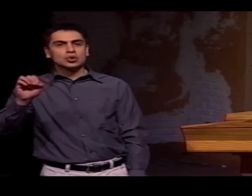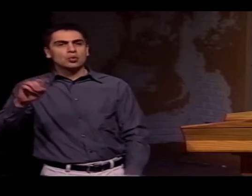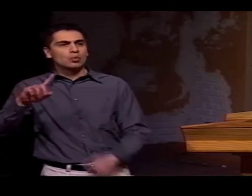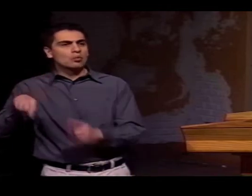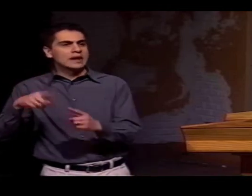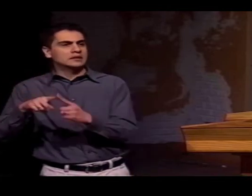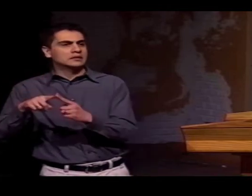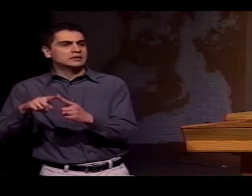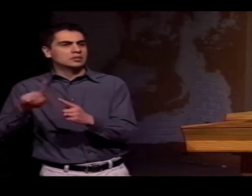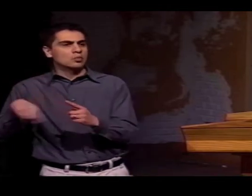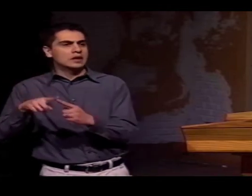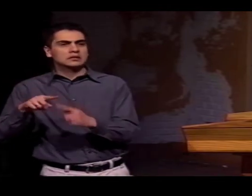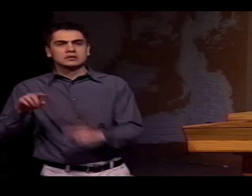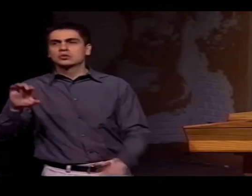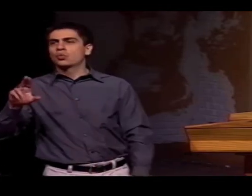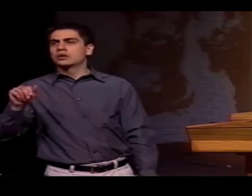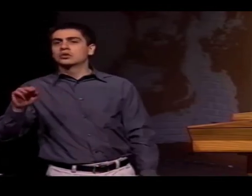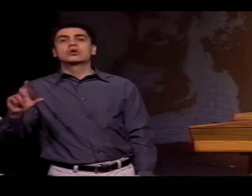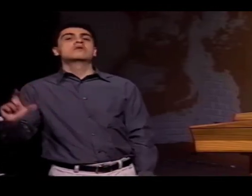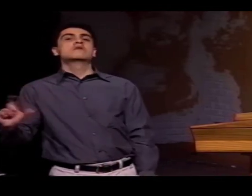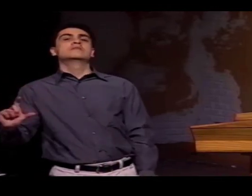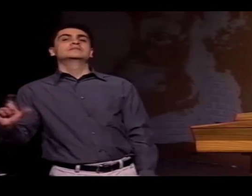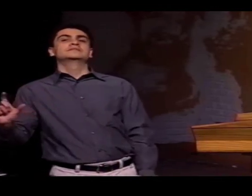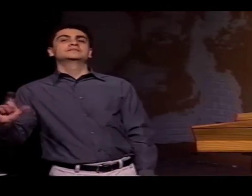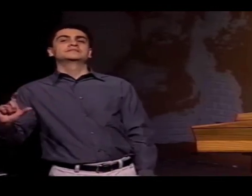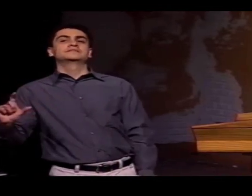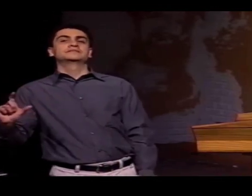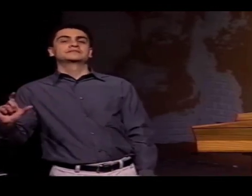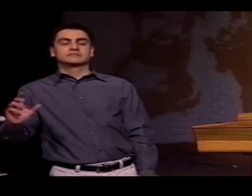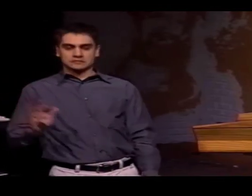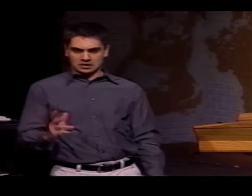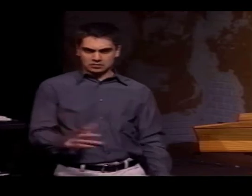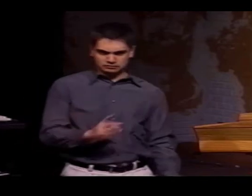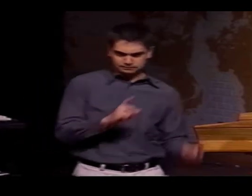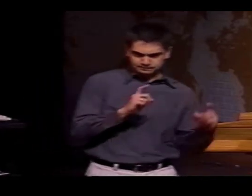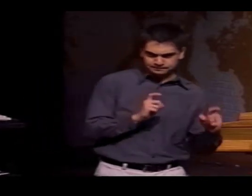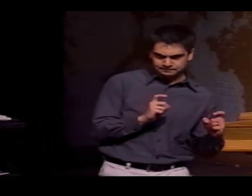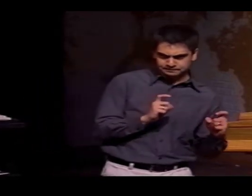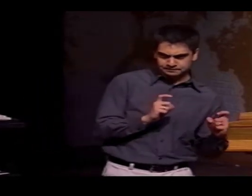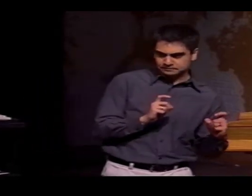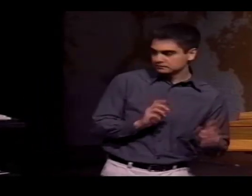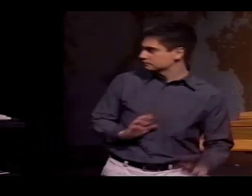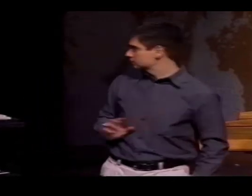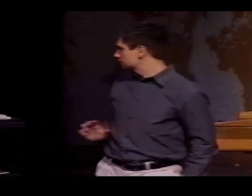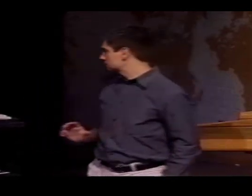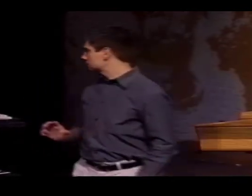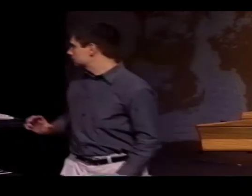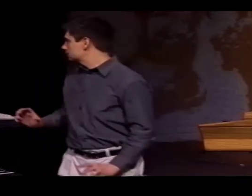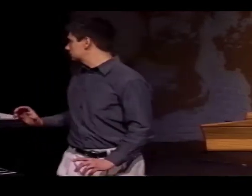"CUANDO" MEANS "WHEN." "CUANDO." THAT'S HOW YOU SIGN IT. IN AMERICAN SIGN LANGUAGE, WE HAVE THE OPPOSITE.